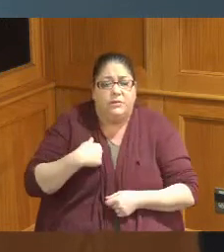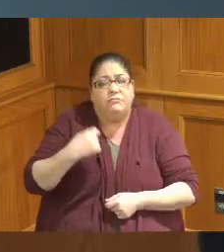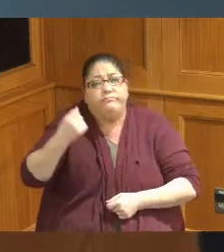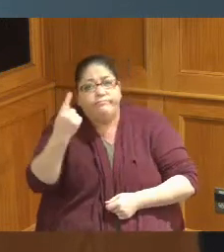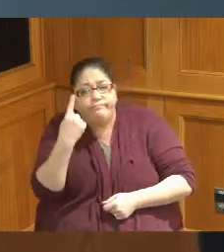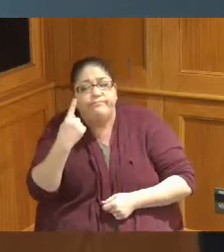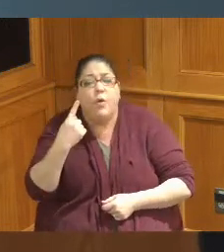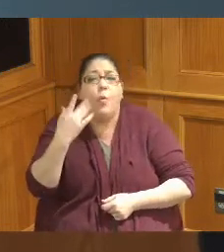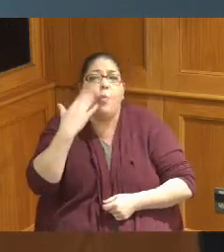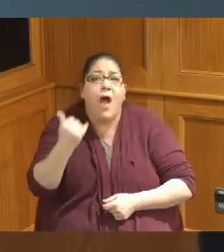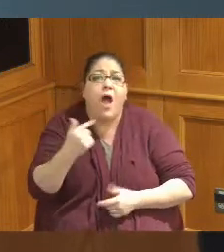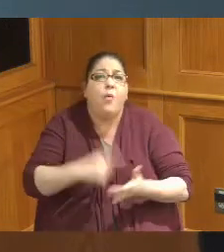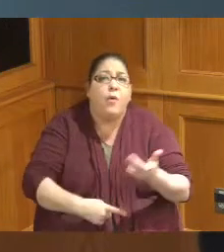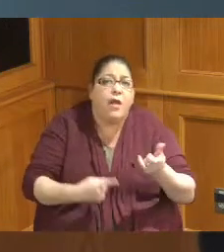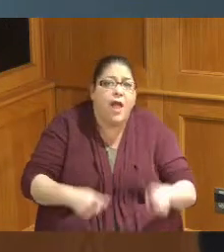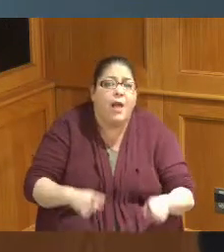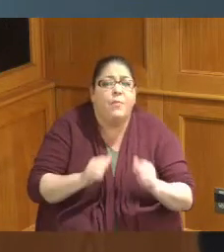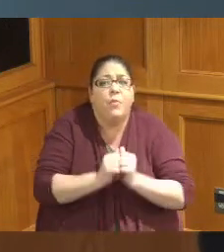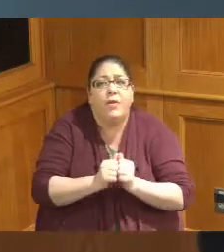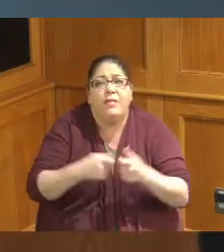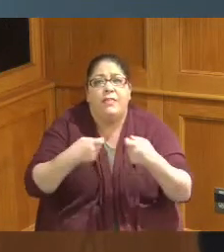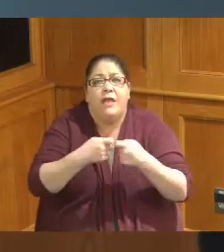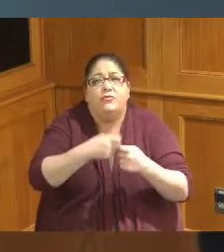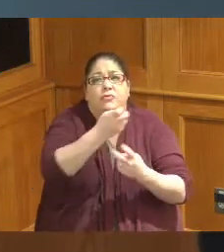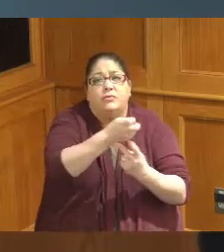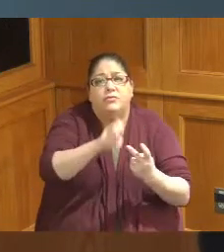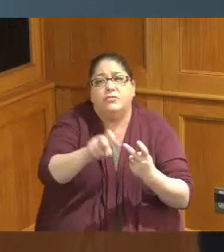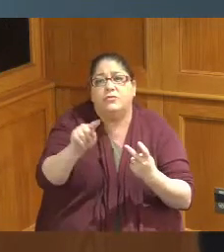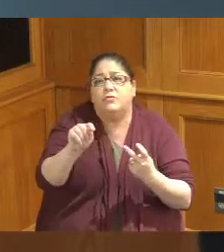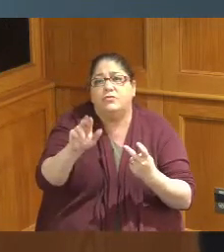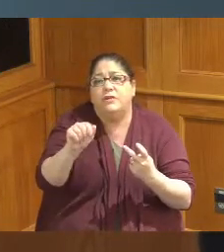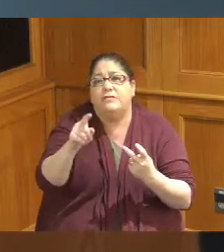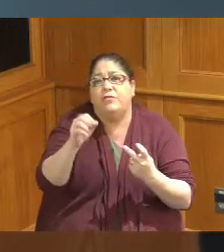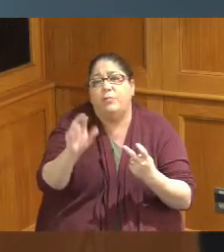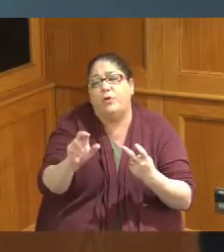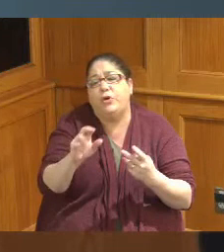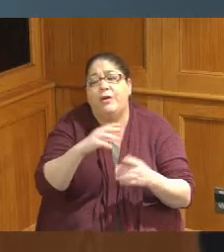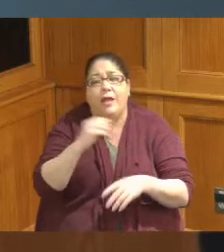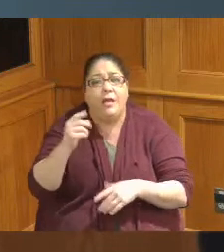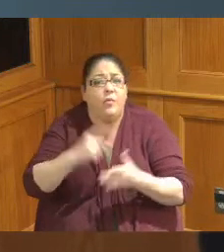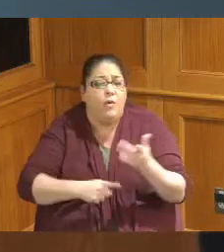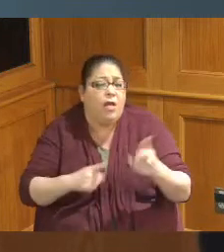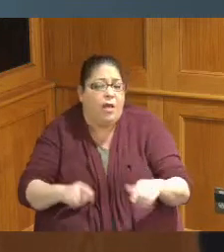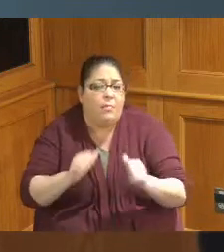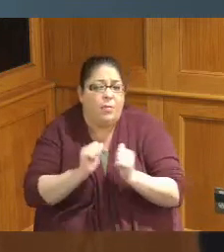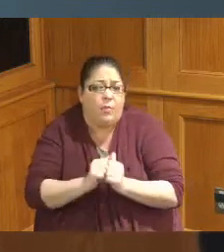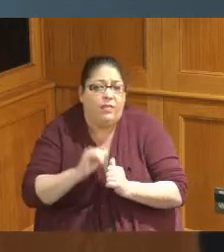and the Transformer and those kind of things so thank you we'll let you get back to to work so